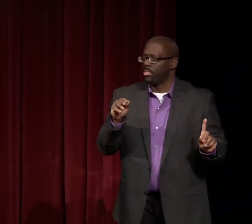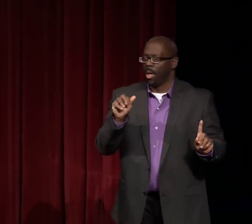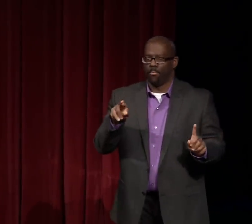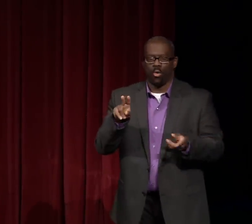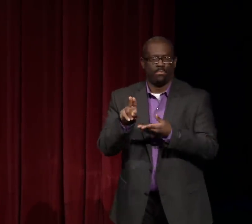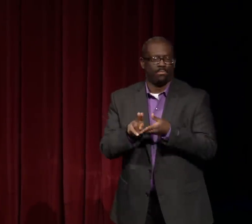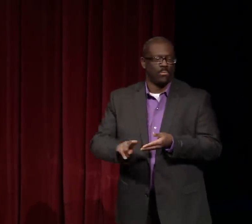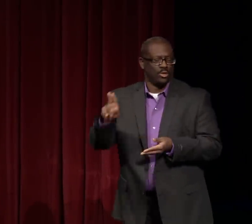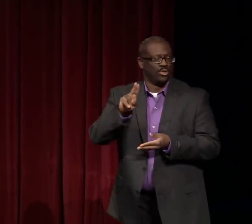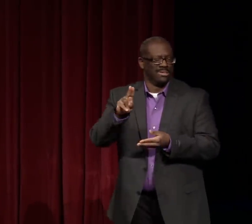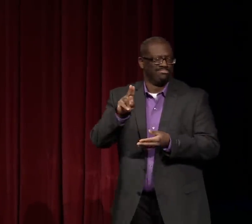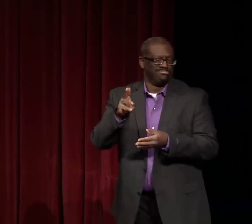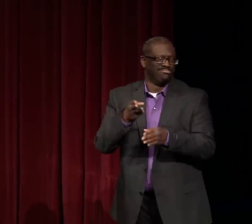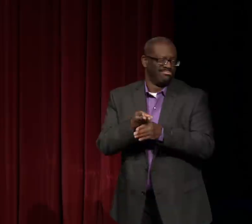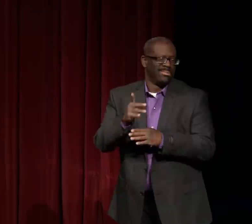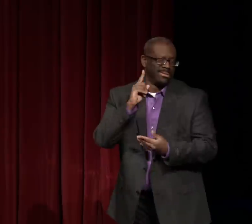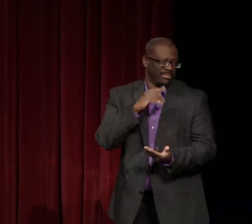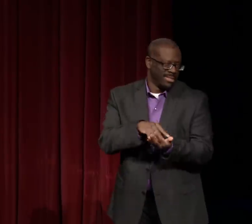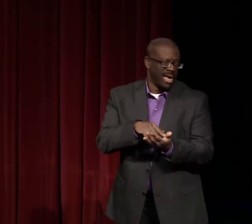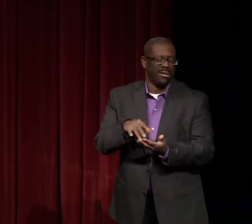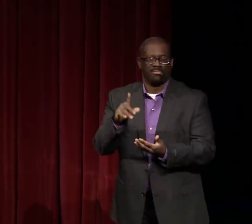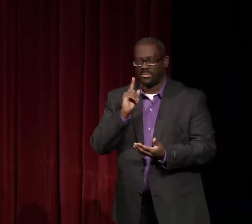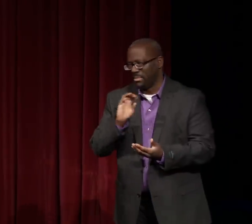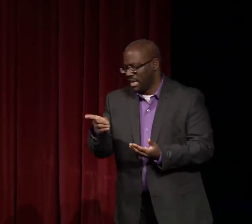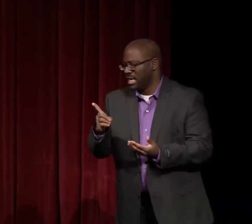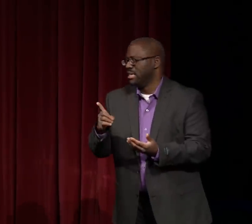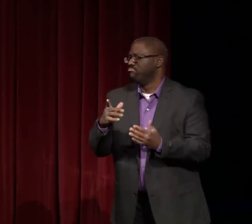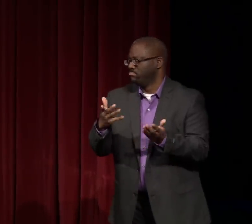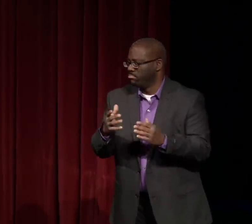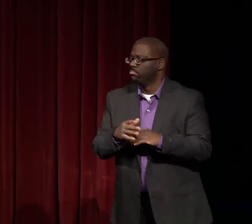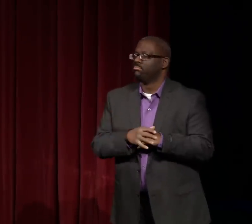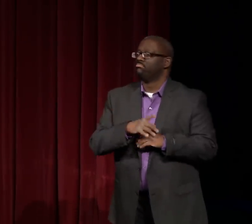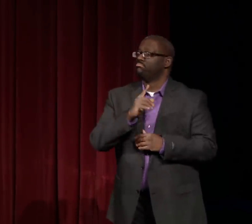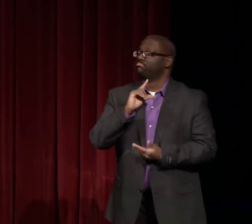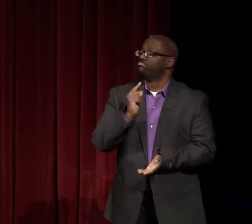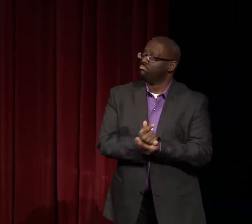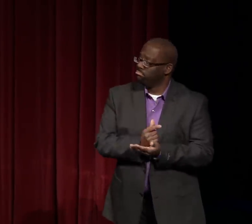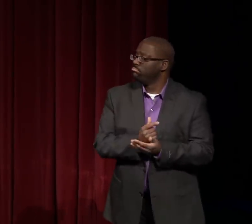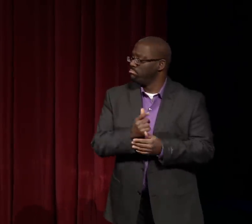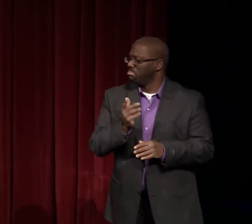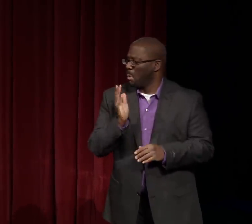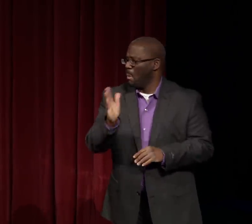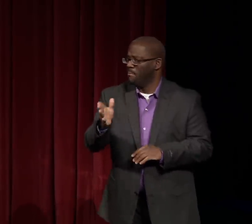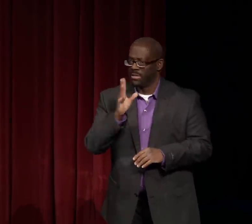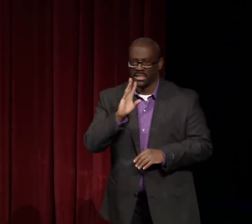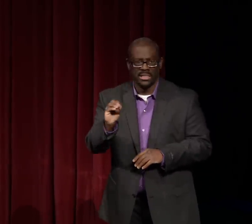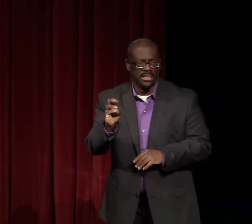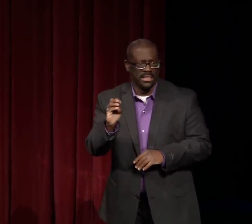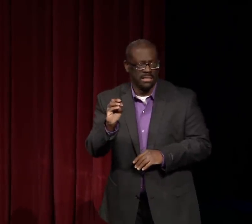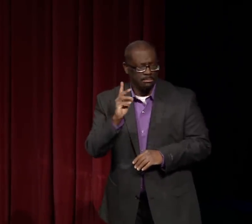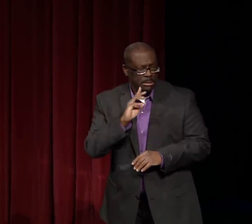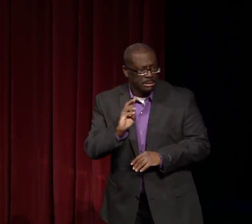So let's talk about her doctoral dissertation. She got her doctoral degree from Lamar University.